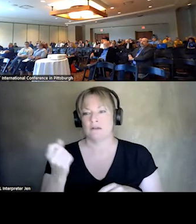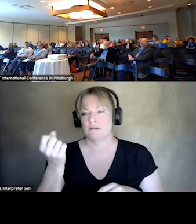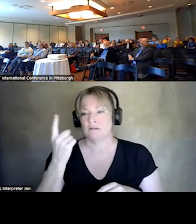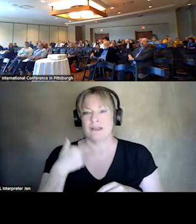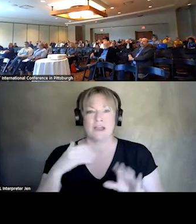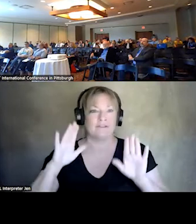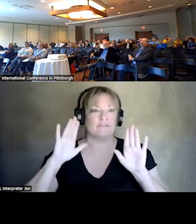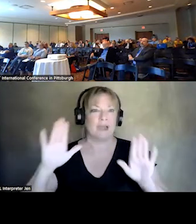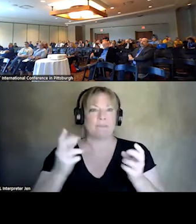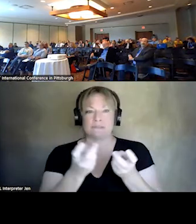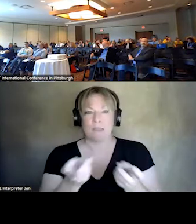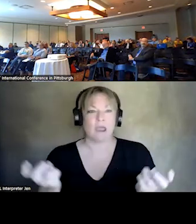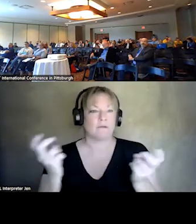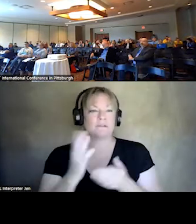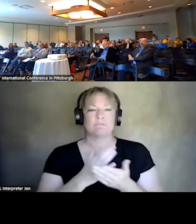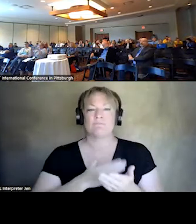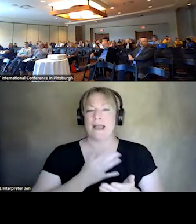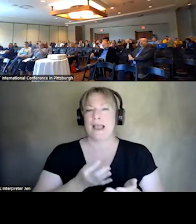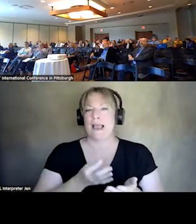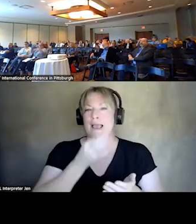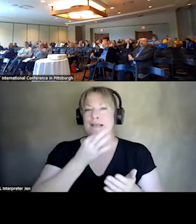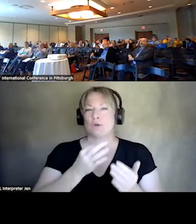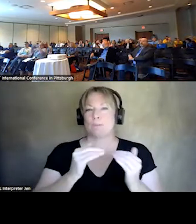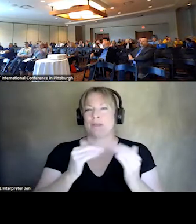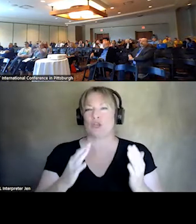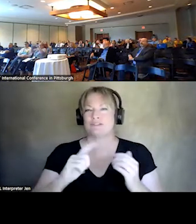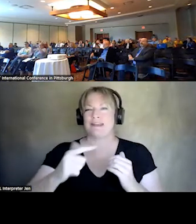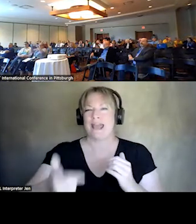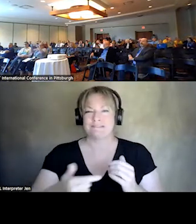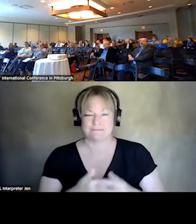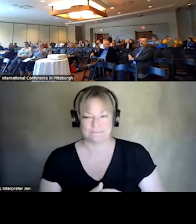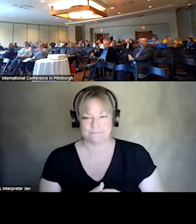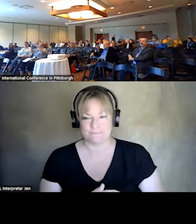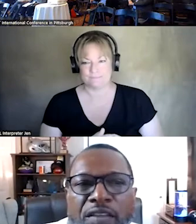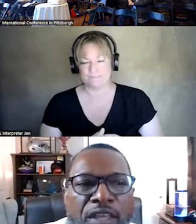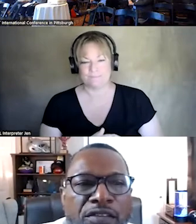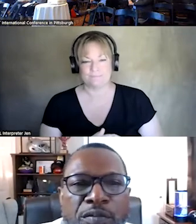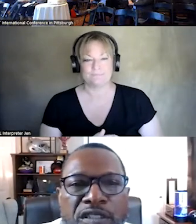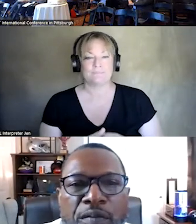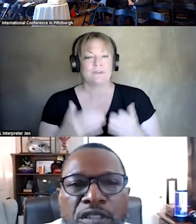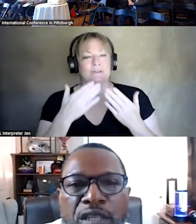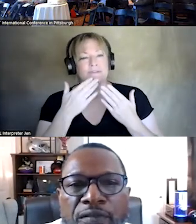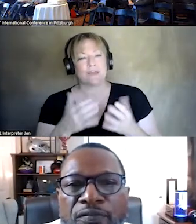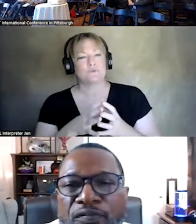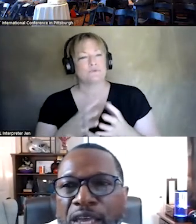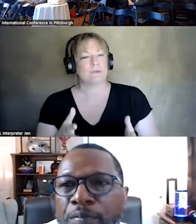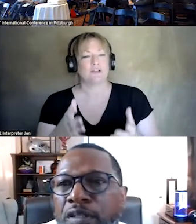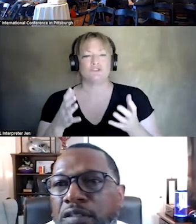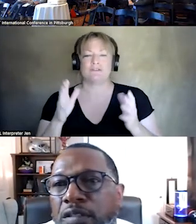PANEL OF SOME OF MY EXPERT PEERS TO FOLLOW. >> THANK YOU SO MUCH. THAT WAS A FABULOUS